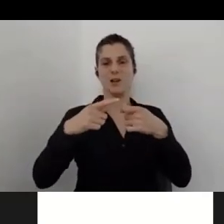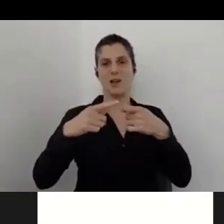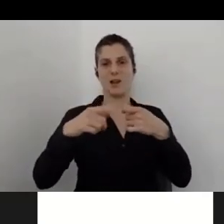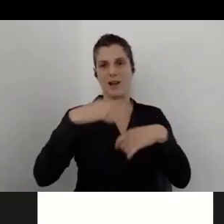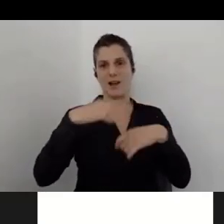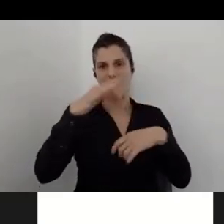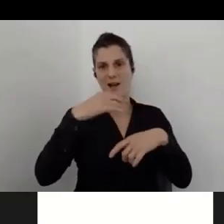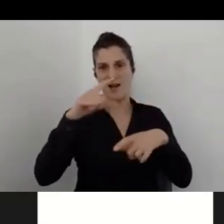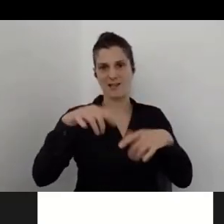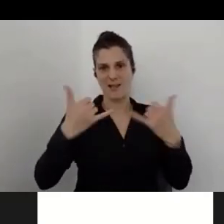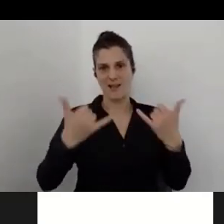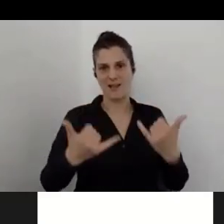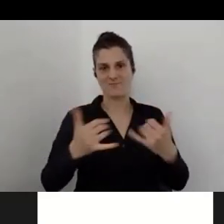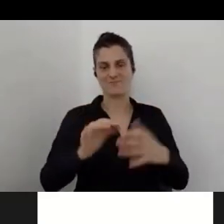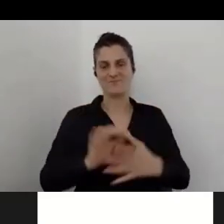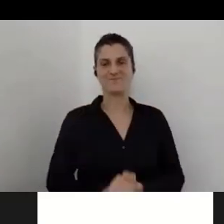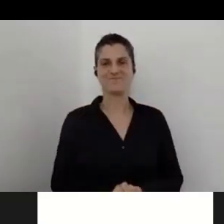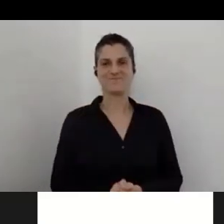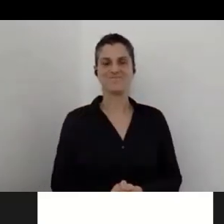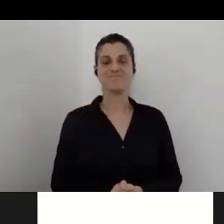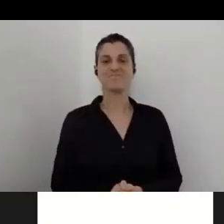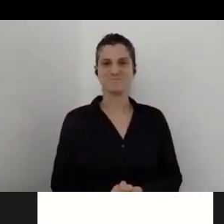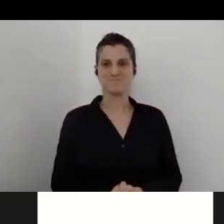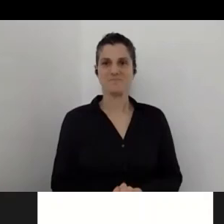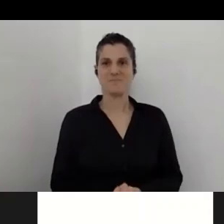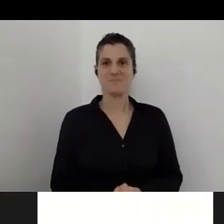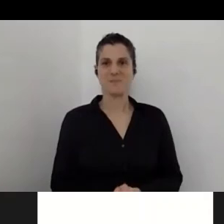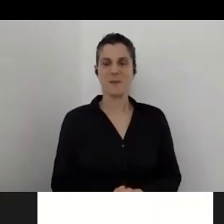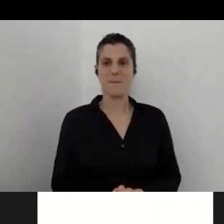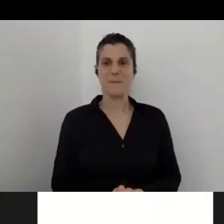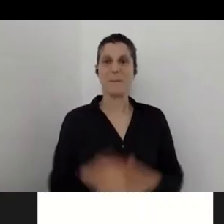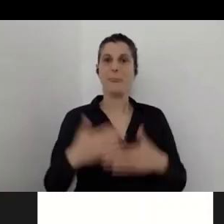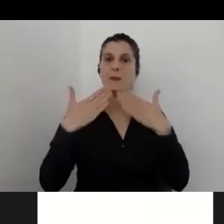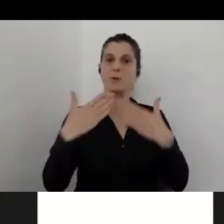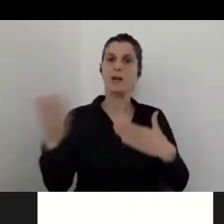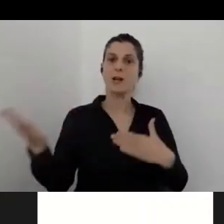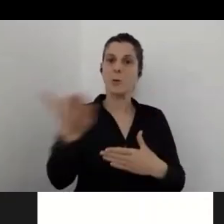Anyway, thank you, everybody for participating.